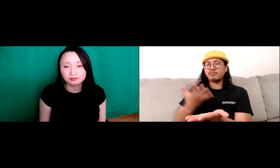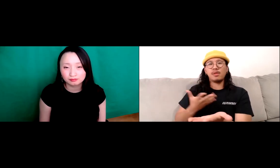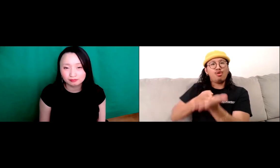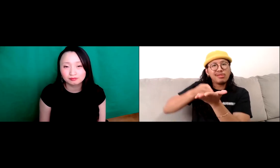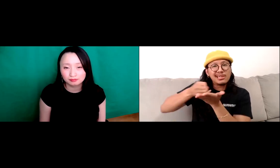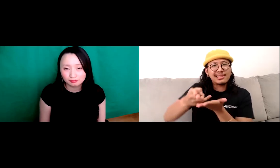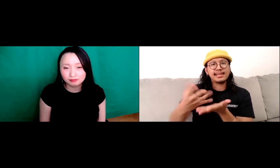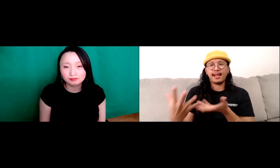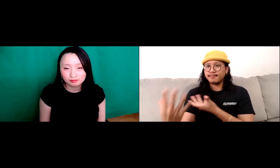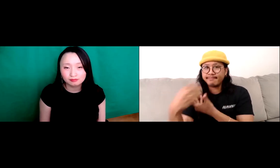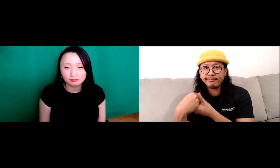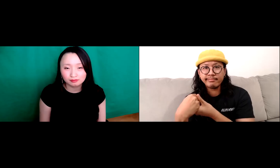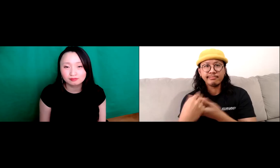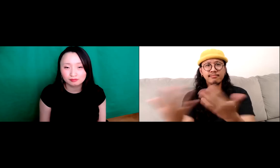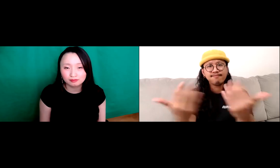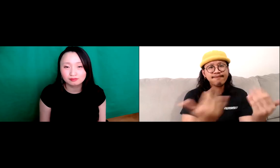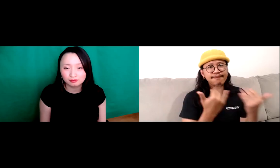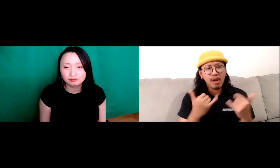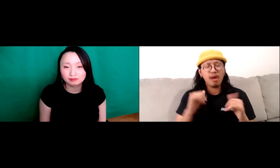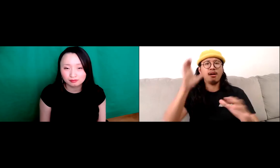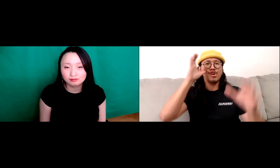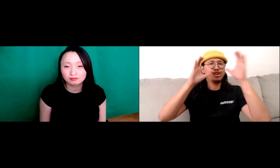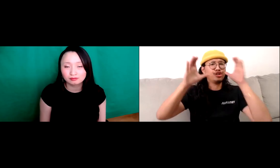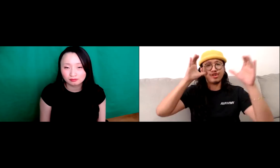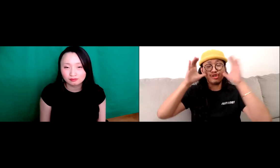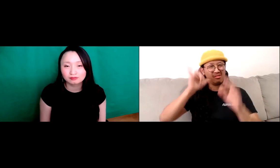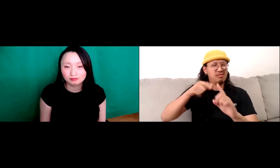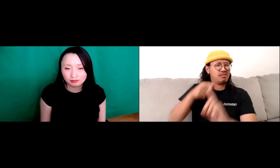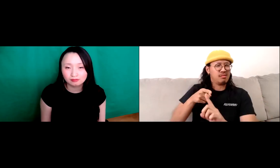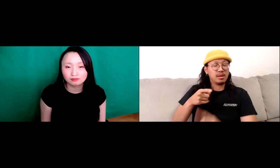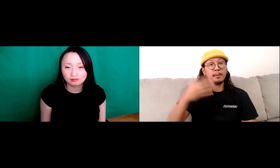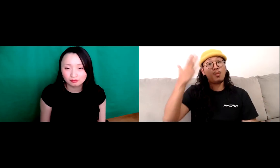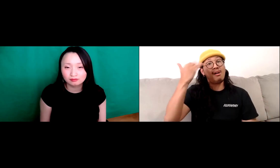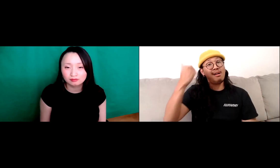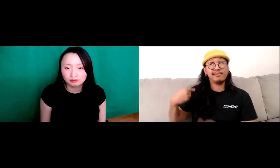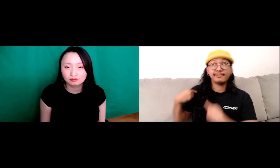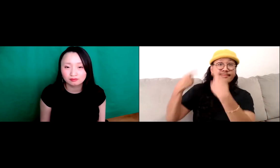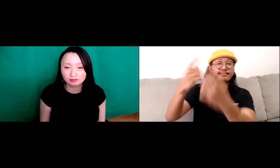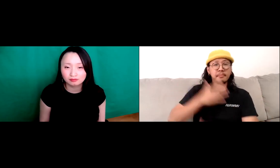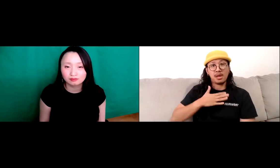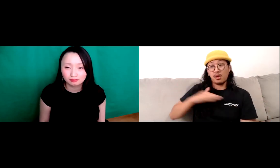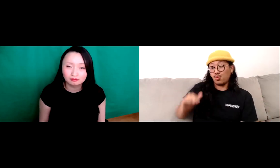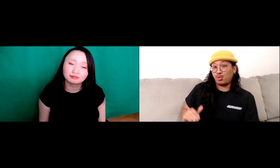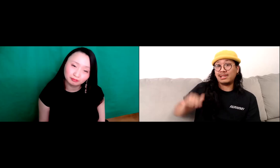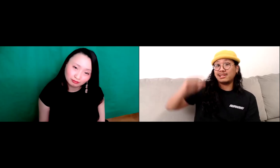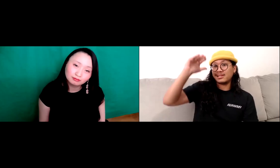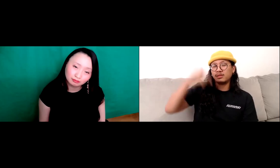that we feel recognized and having that authentic inclusion as well.